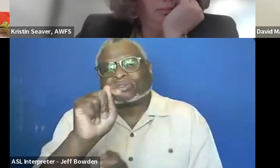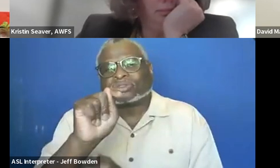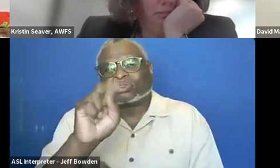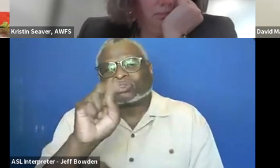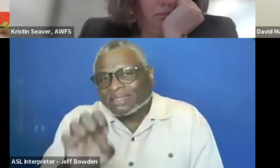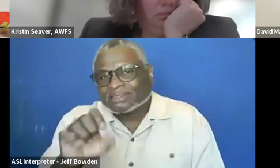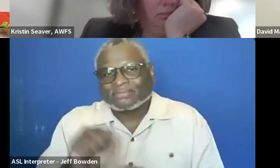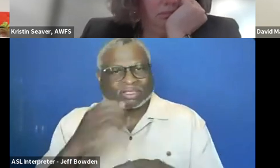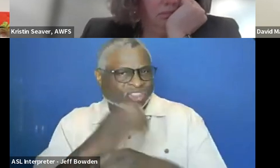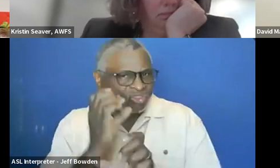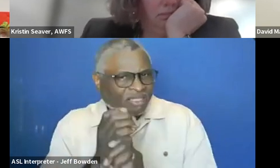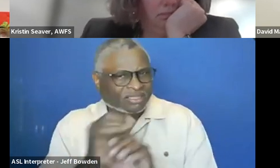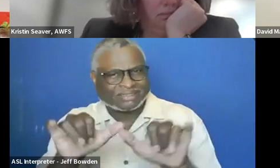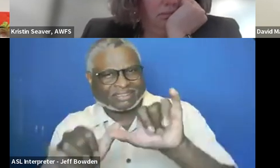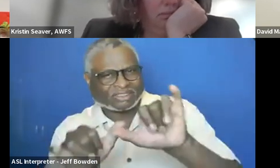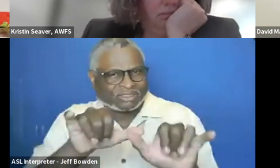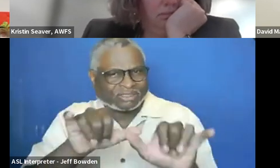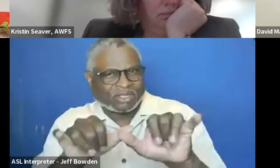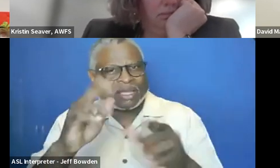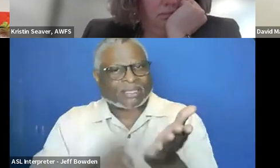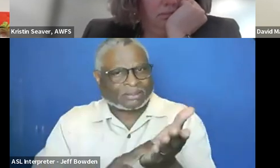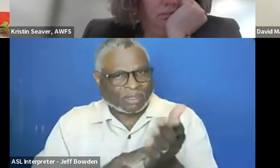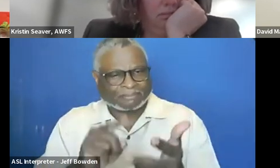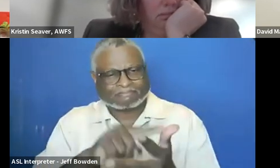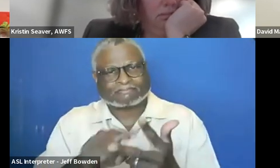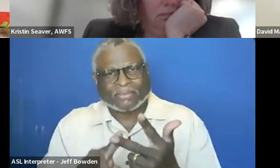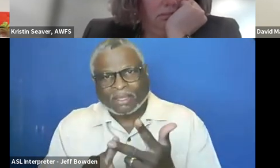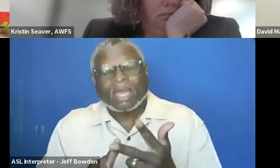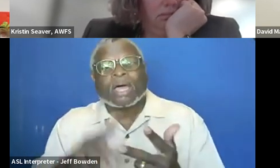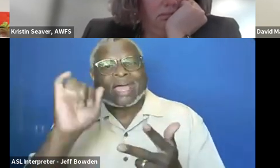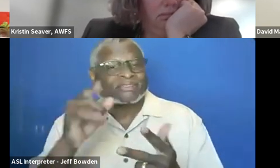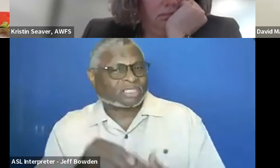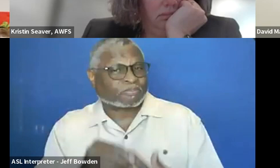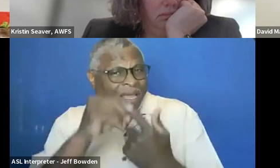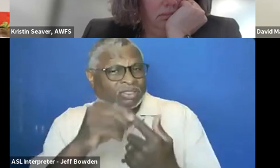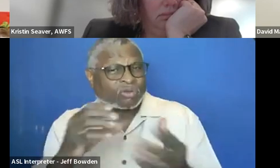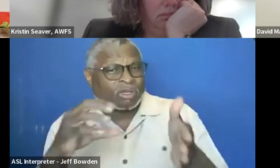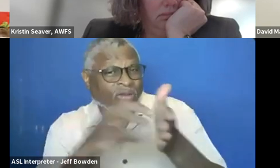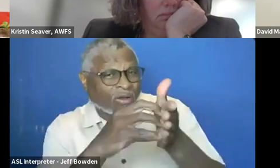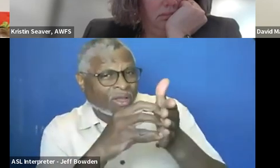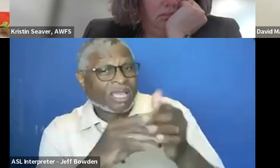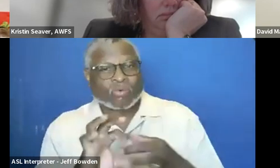or architect engineering contracts. Those have some special clauses. Some are related to sustainability, some are not.